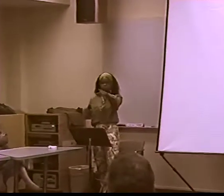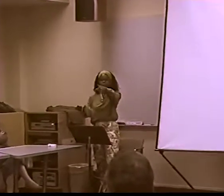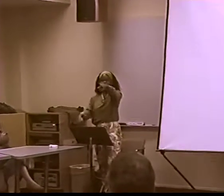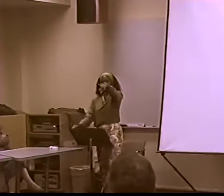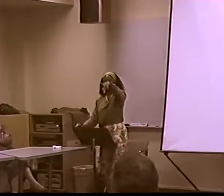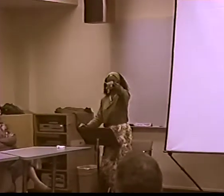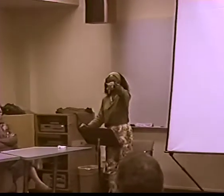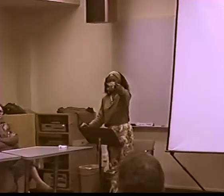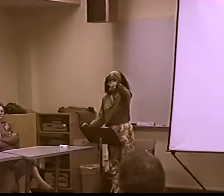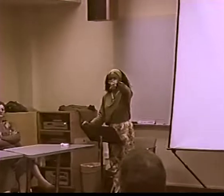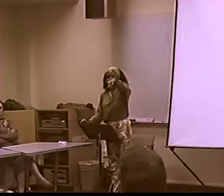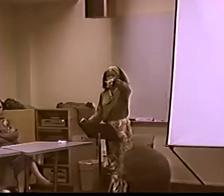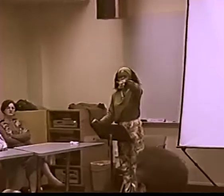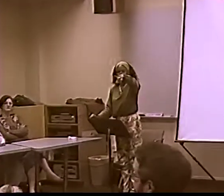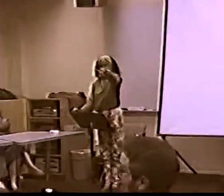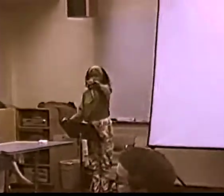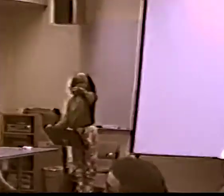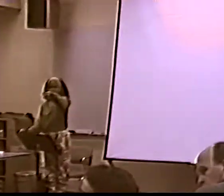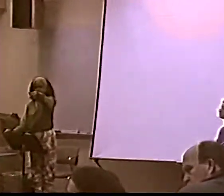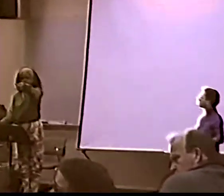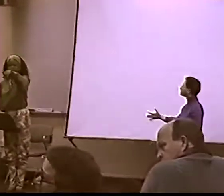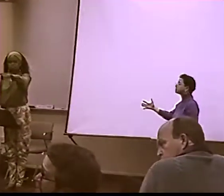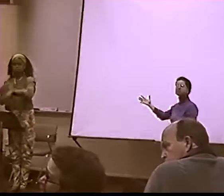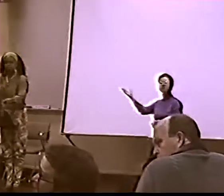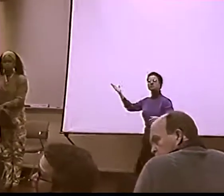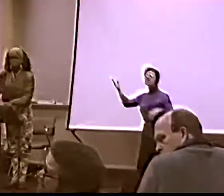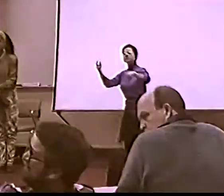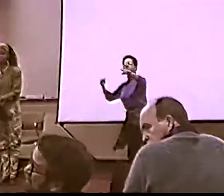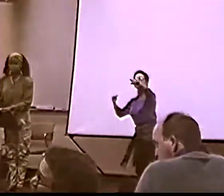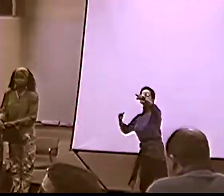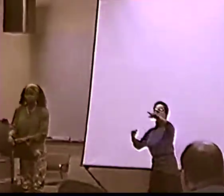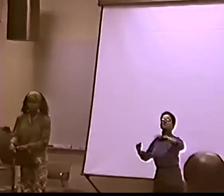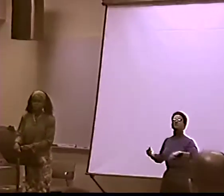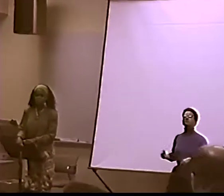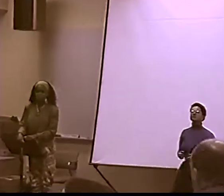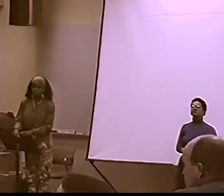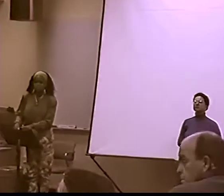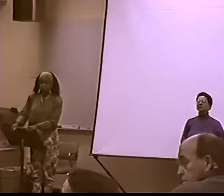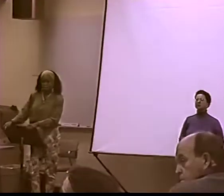THAT WOULD BE CONVERSATIONAL SIGN, NOT THE SIGN LANGUAGE I... IT'S VERY DIFFERENT THAN THE SIGN ...